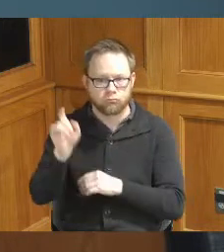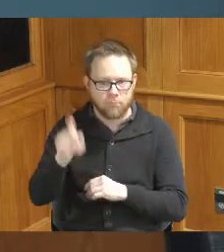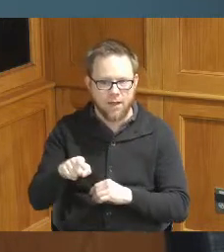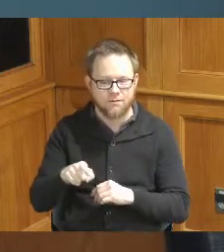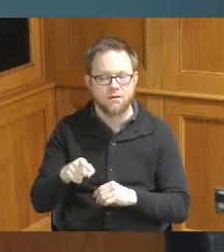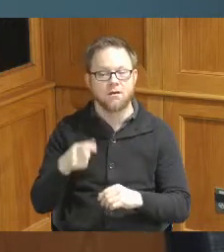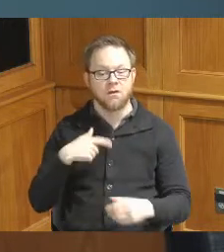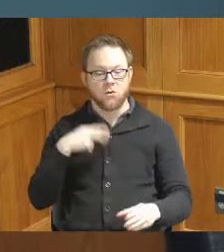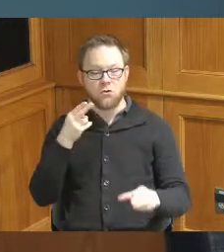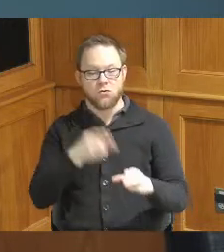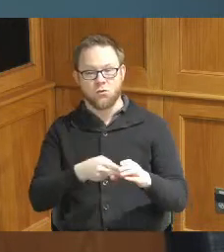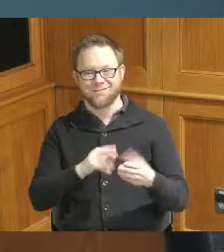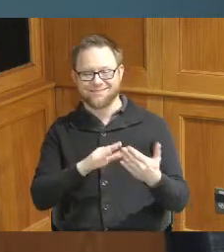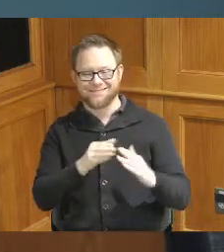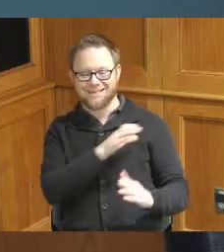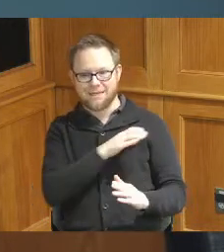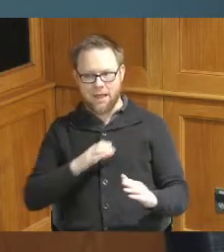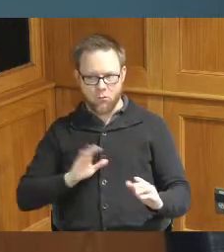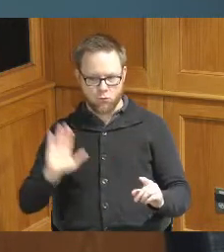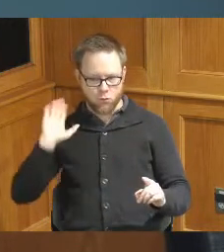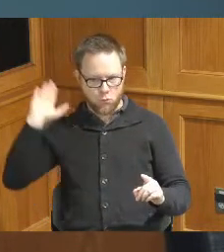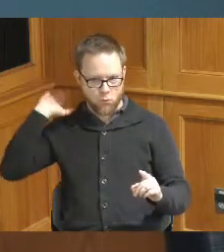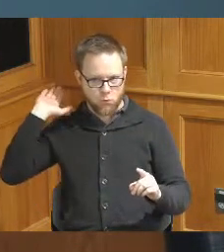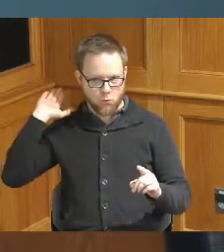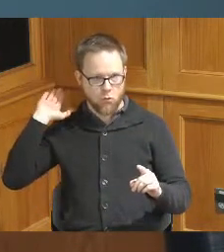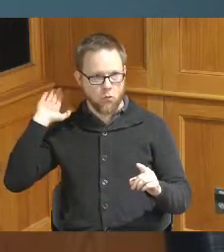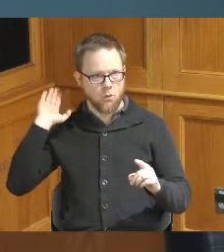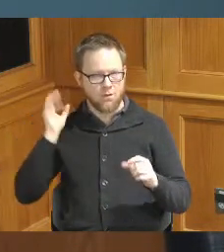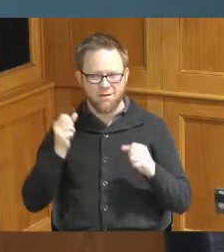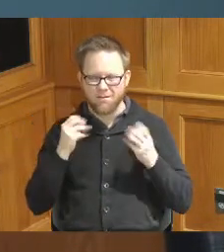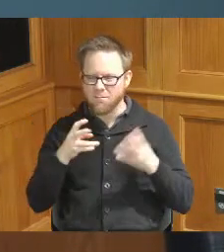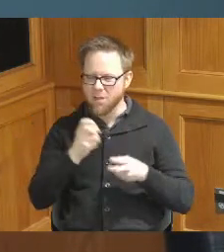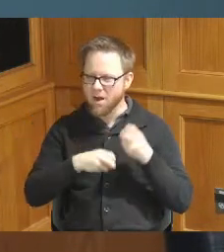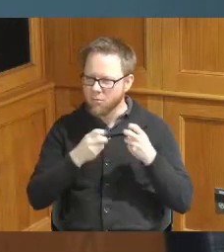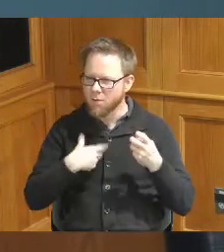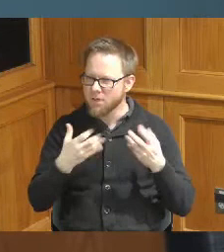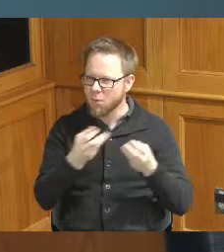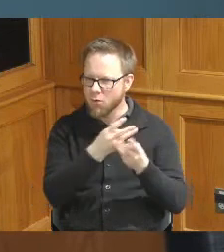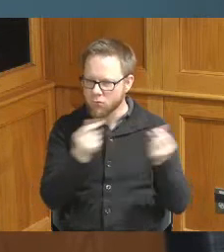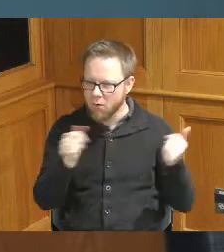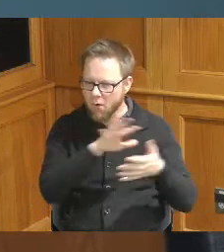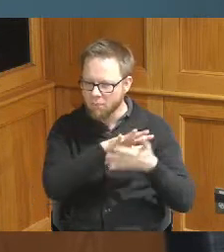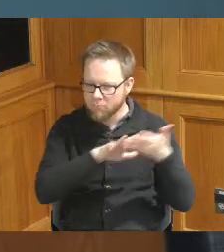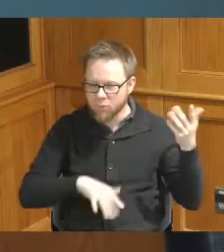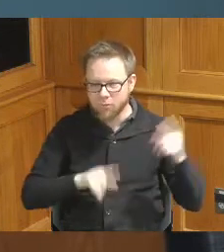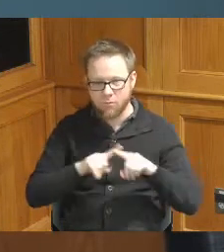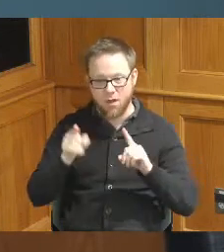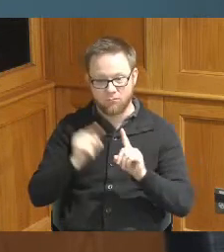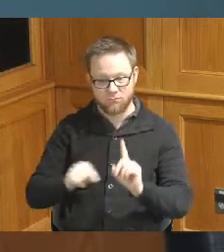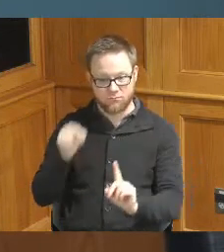council while I had a lot of issues I wanted to get done one of my major issues was to start an